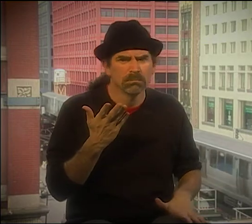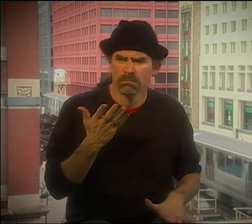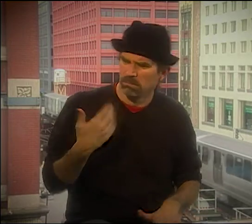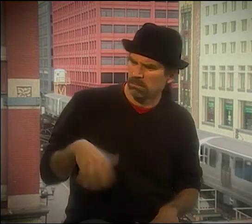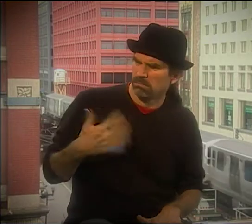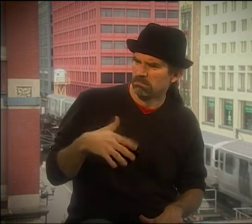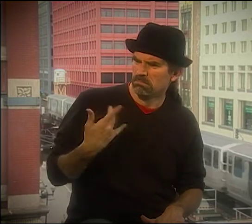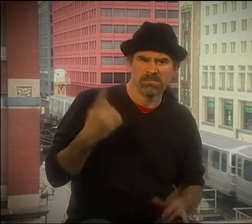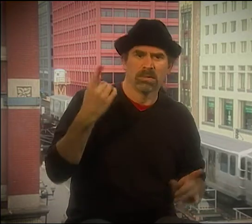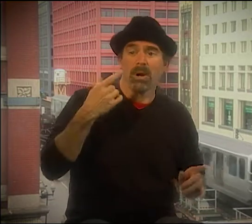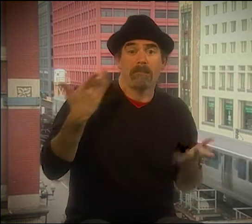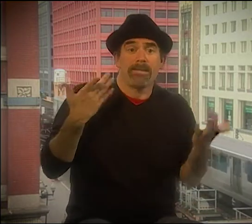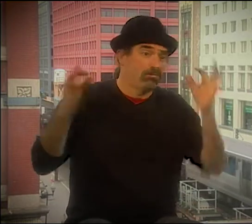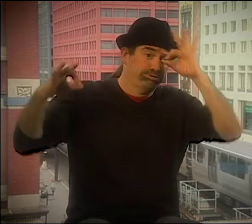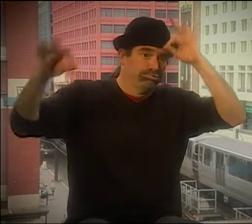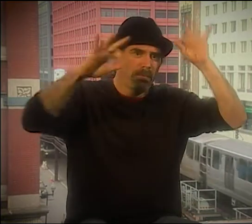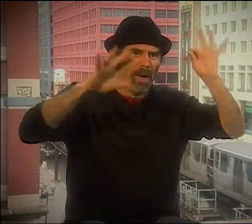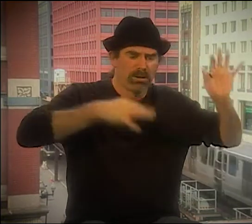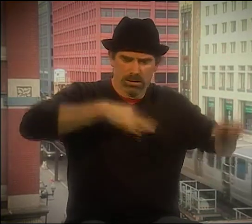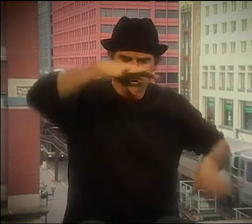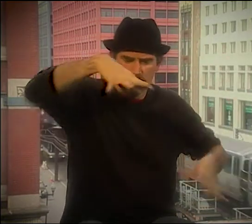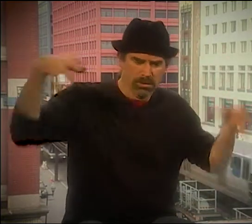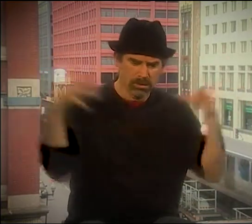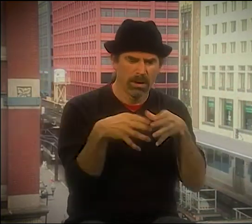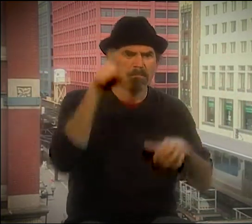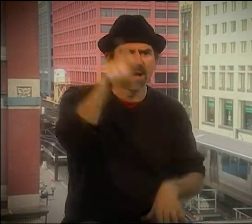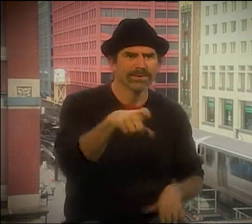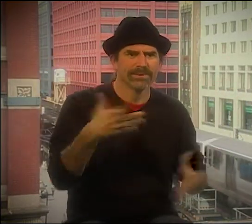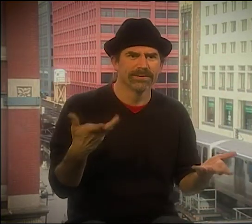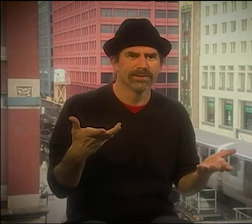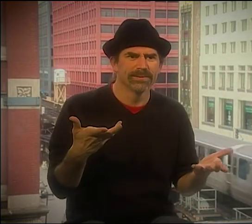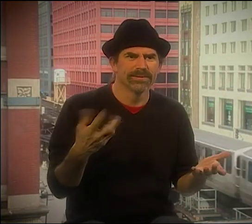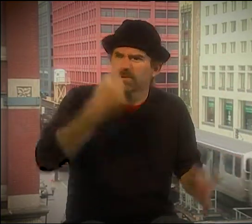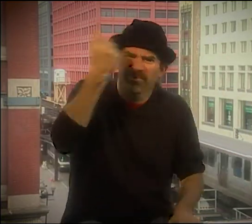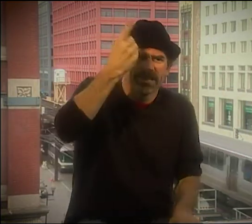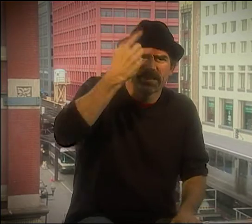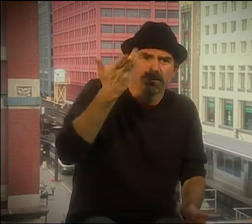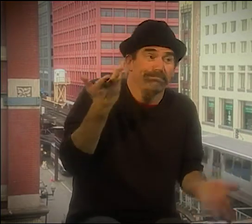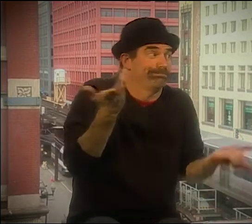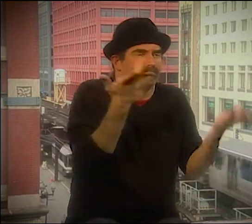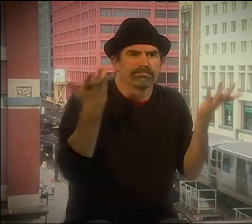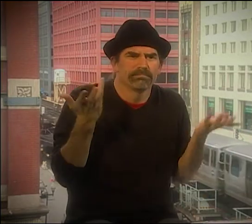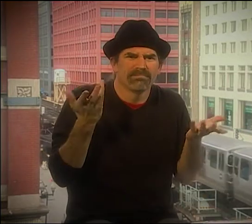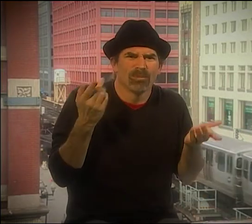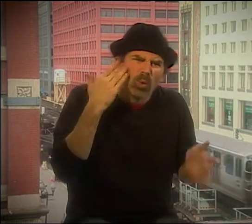BUT THE HEARING PEOPLE WHO DIDN'T KNOW ANYTHING ABOUT DEAF PEOPLE CAME ALSO. IT WAS AMAZING.